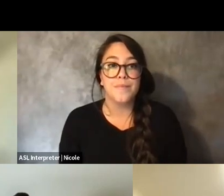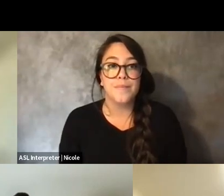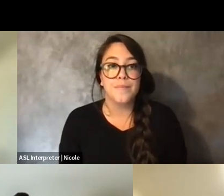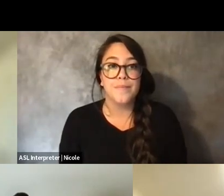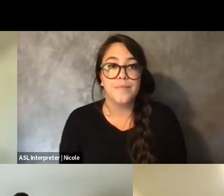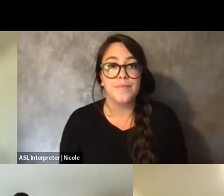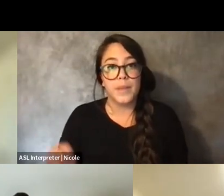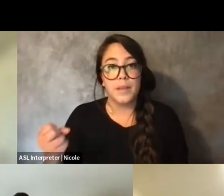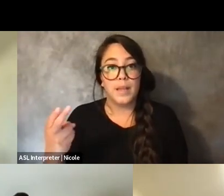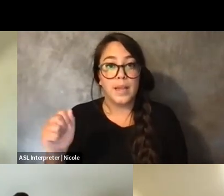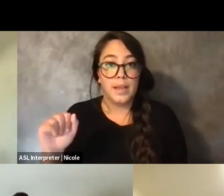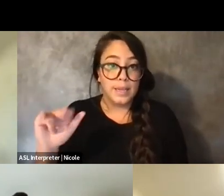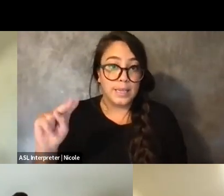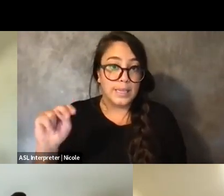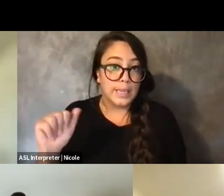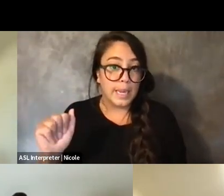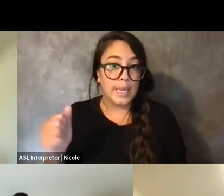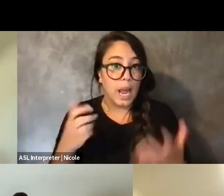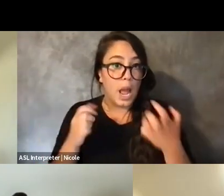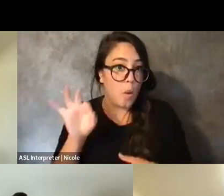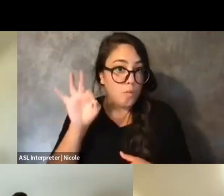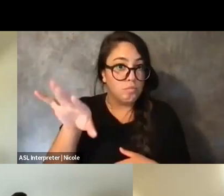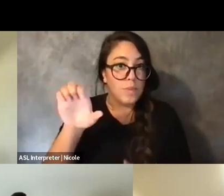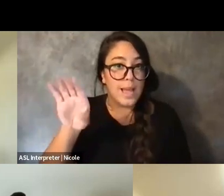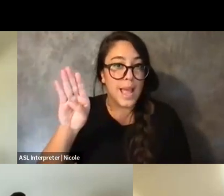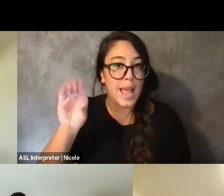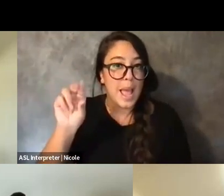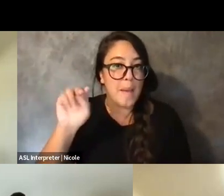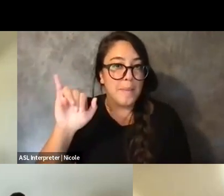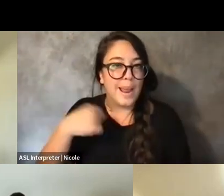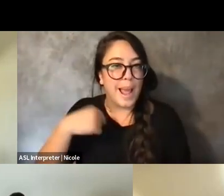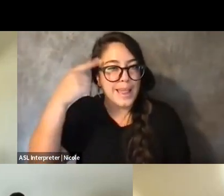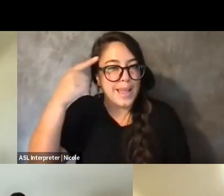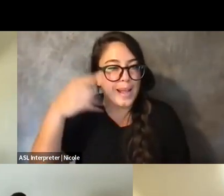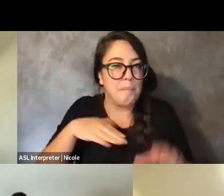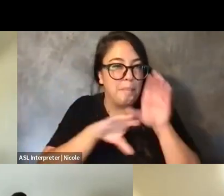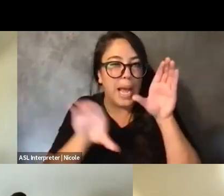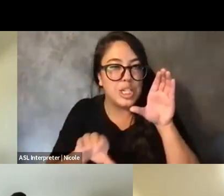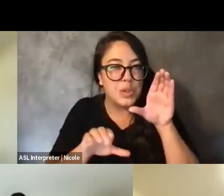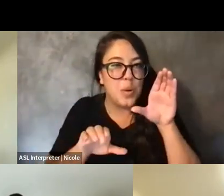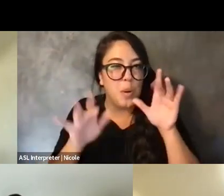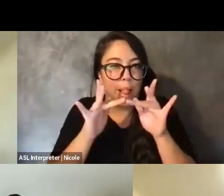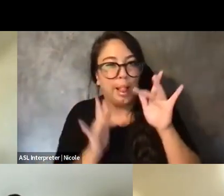Just to interject, Ebony. I believe you said, my Zoom cut out for a second, but I believe you said living